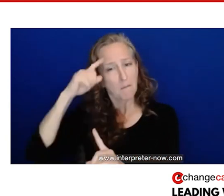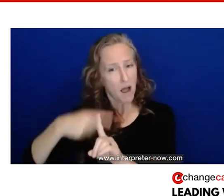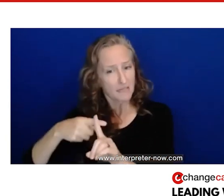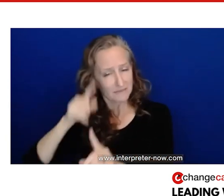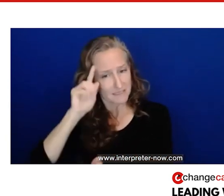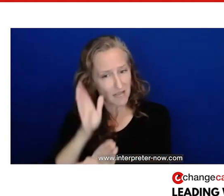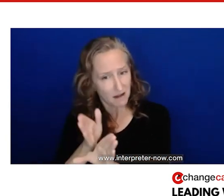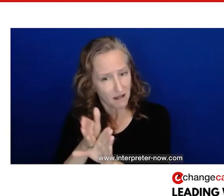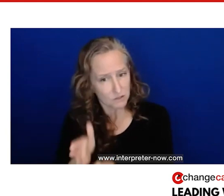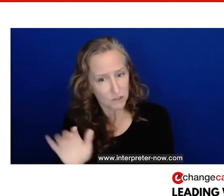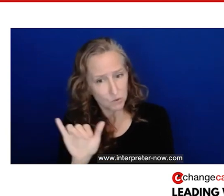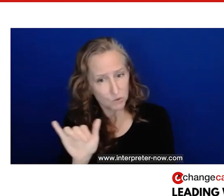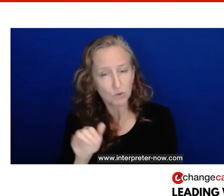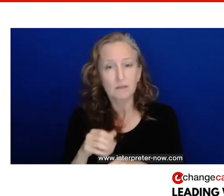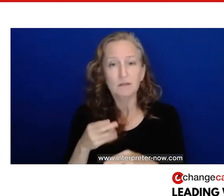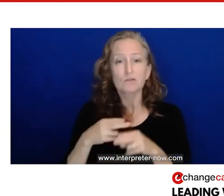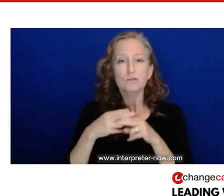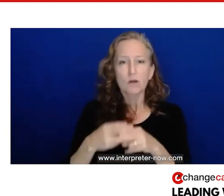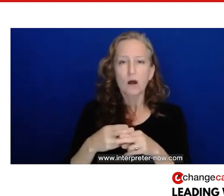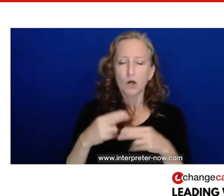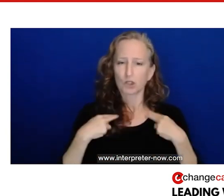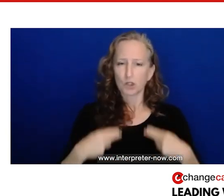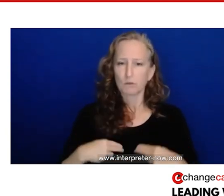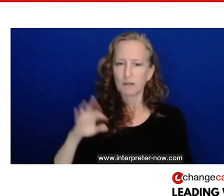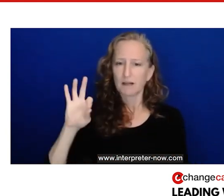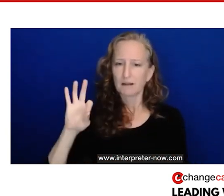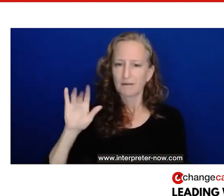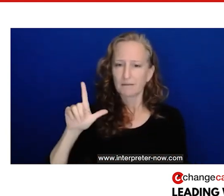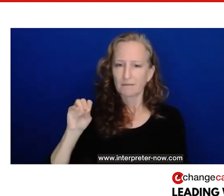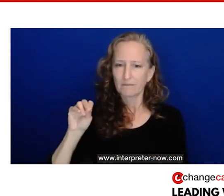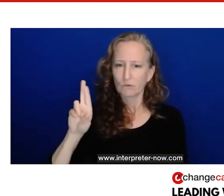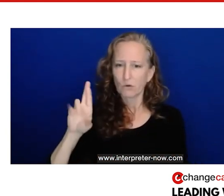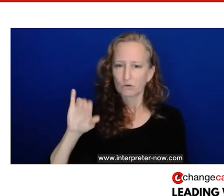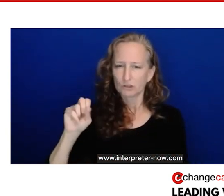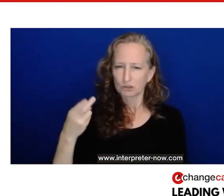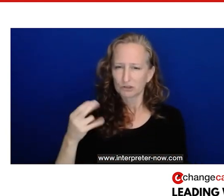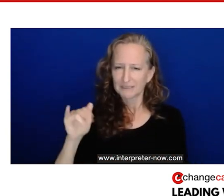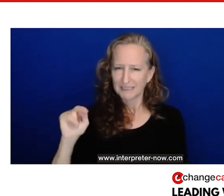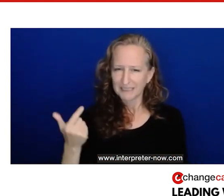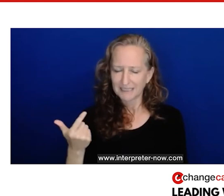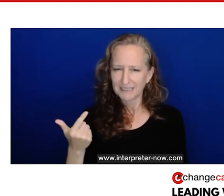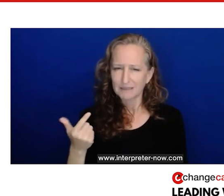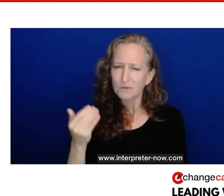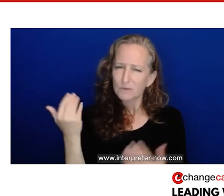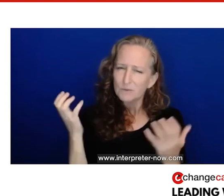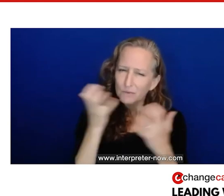field, titled human flourishing. So think about that, what a powerful time now, in light